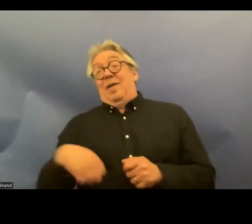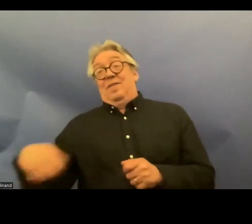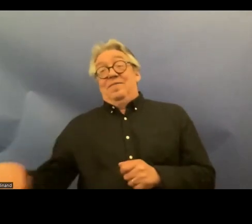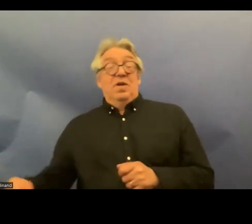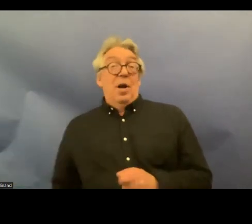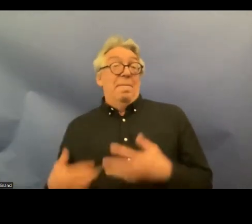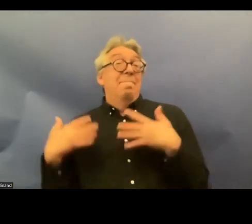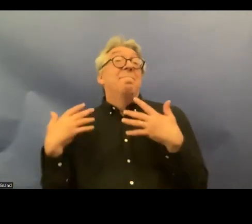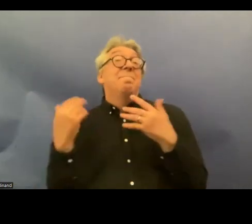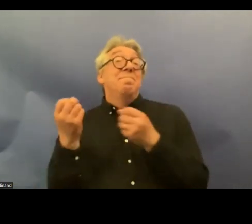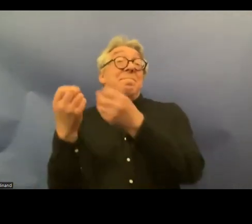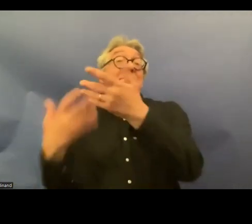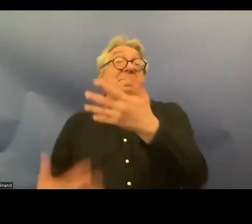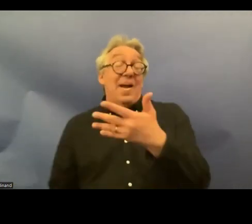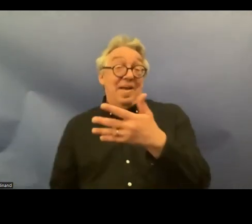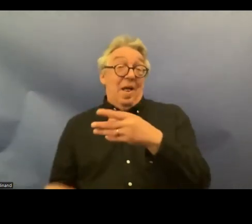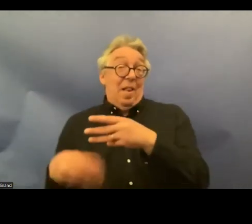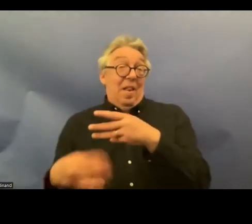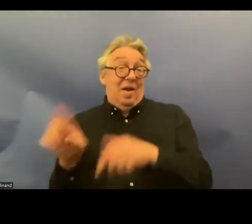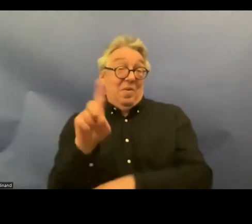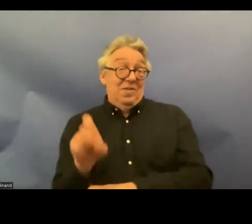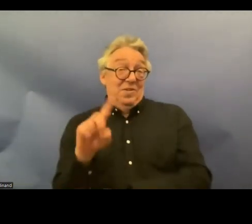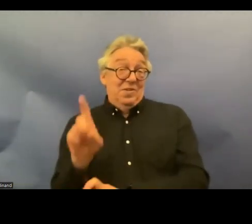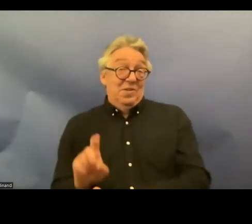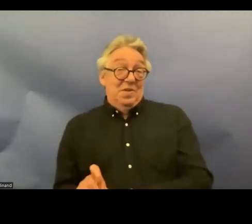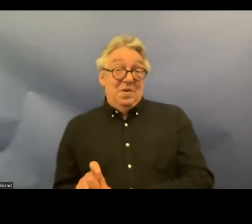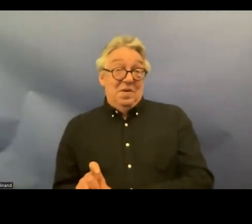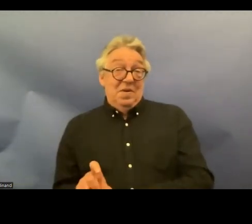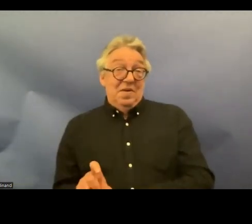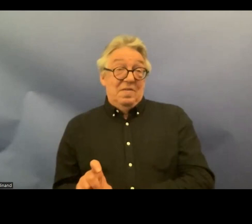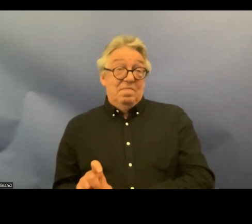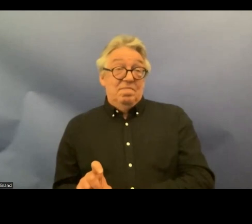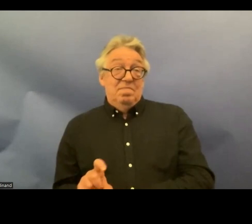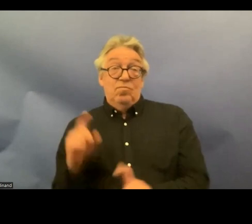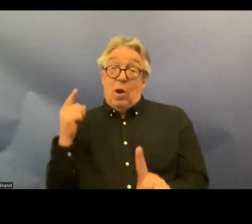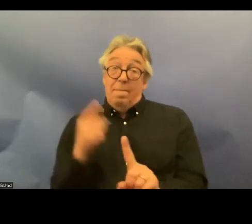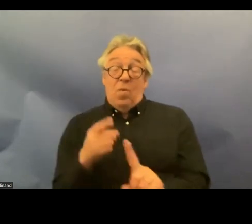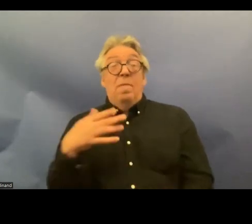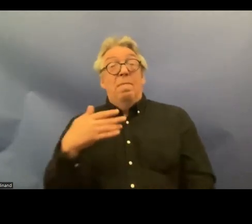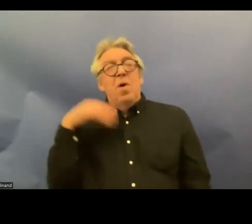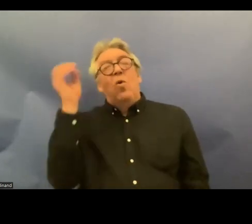additional questions here the thing is in my opinion it's very